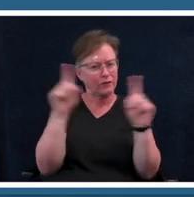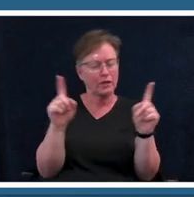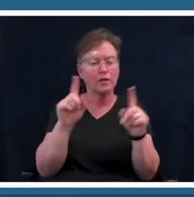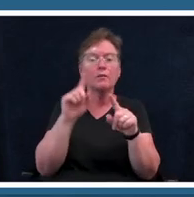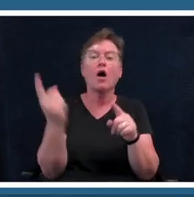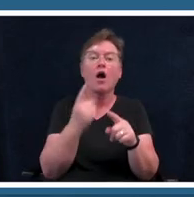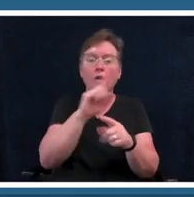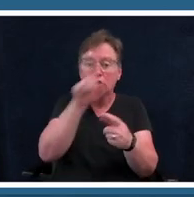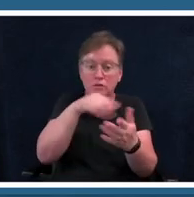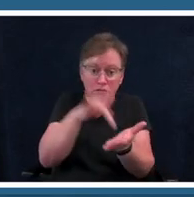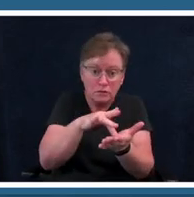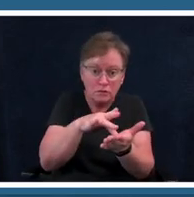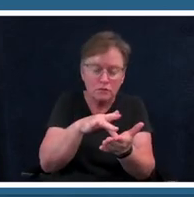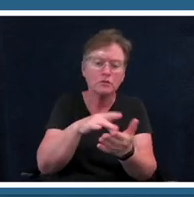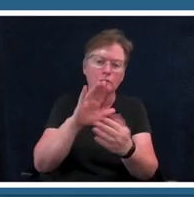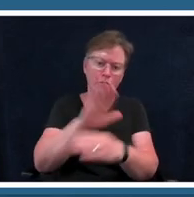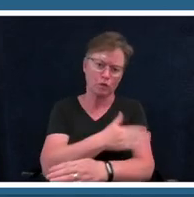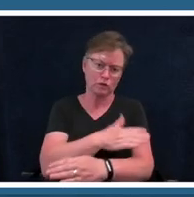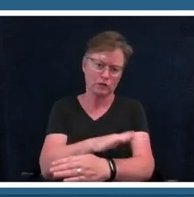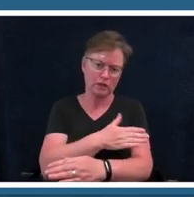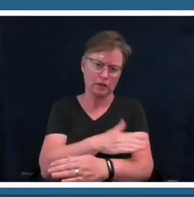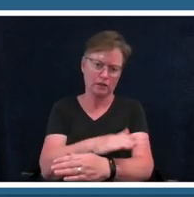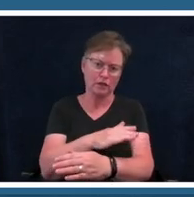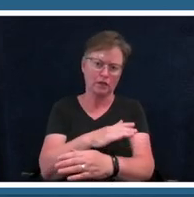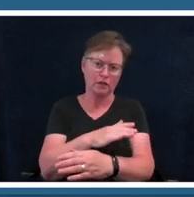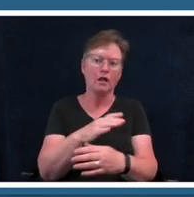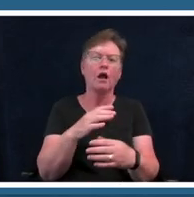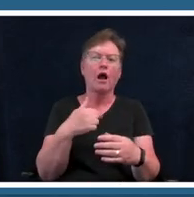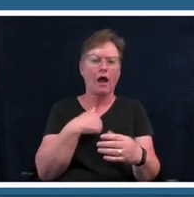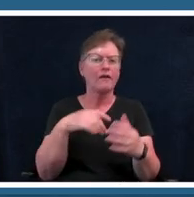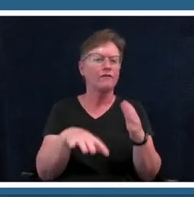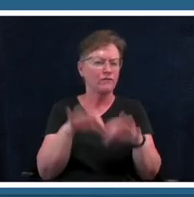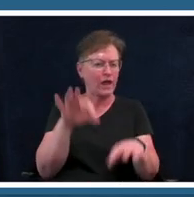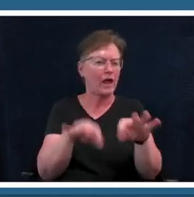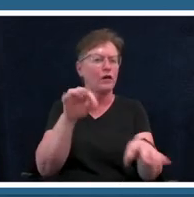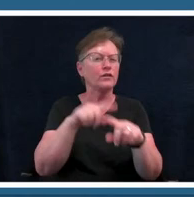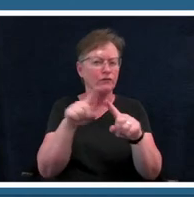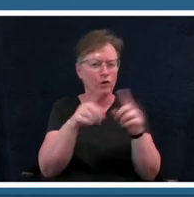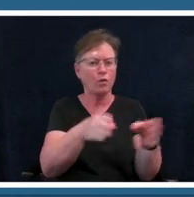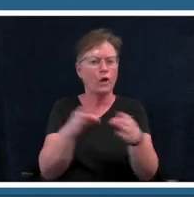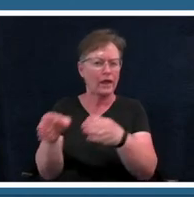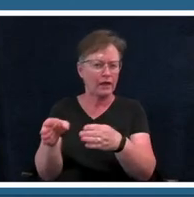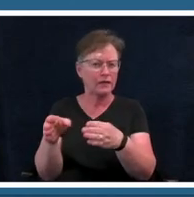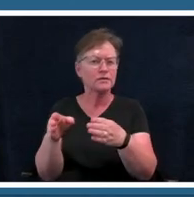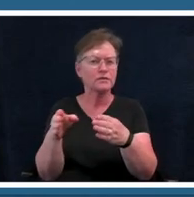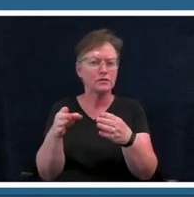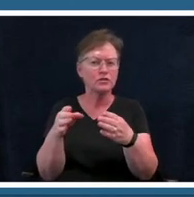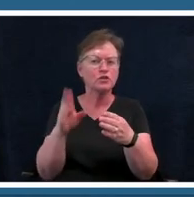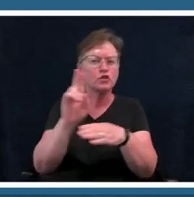different ways to utilize such a strong